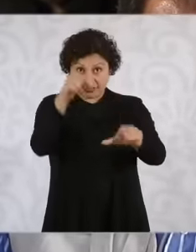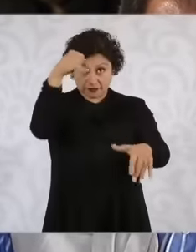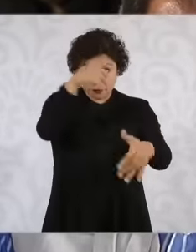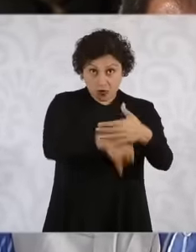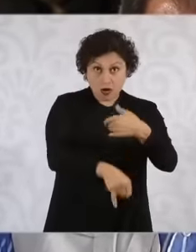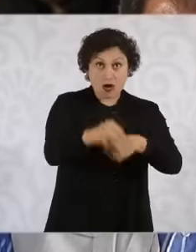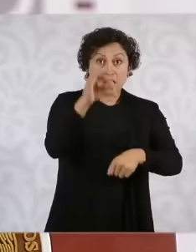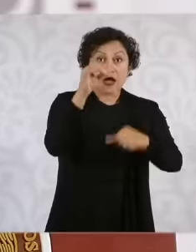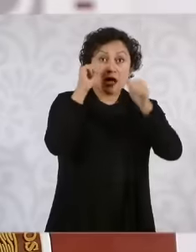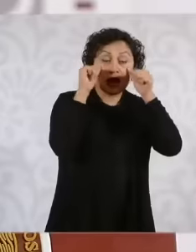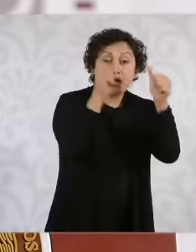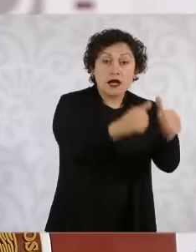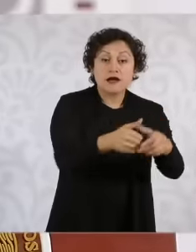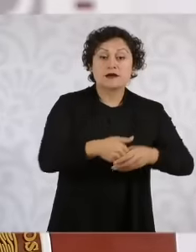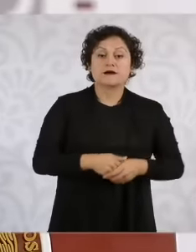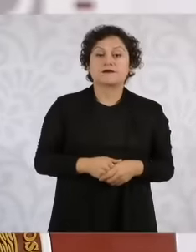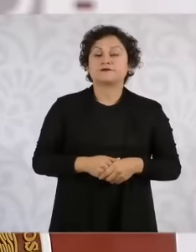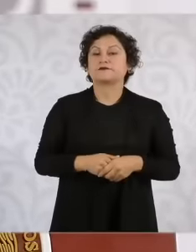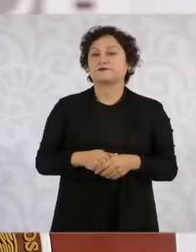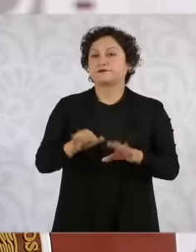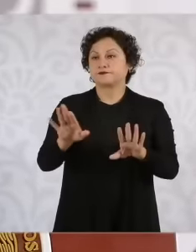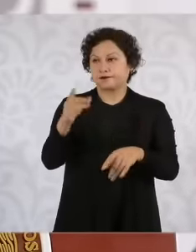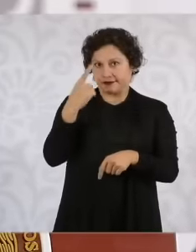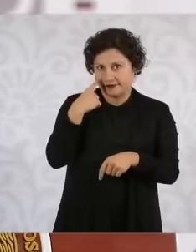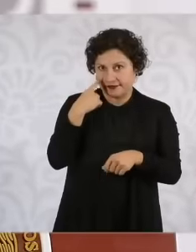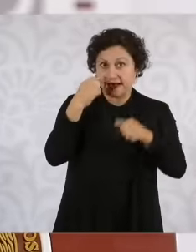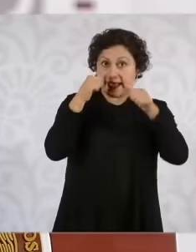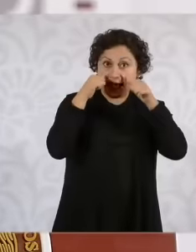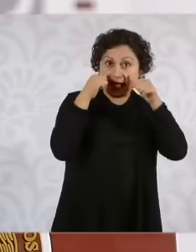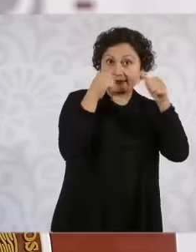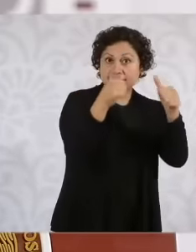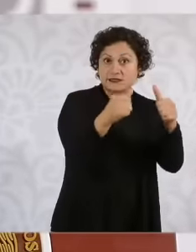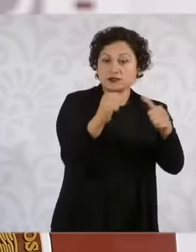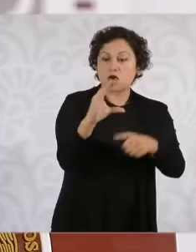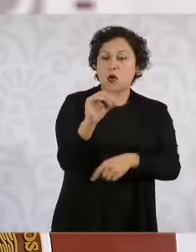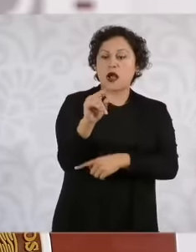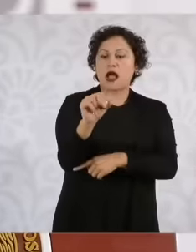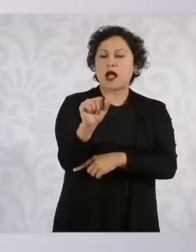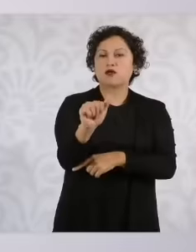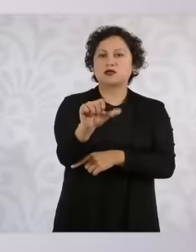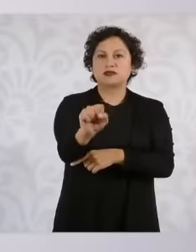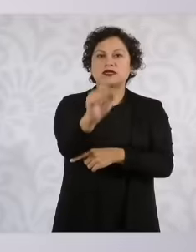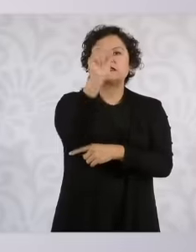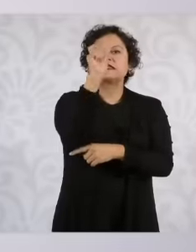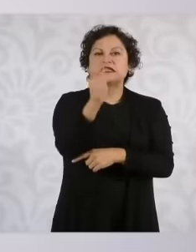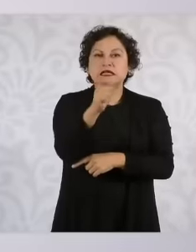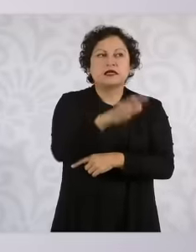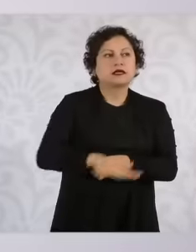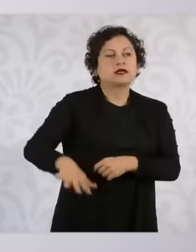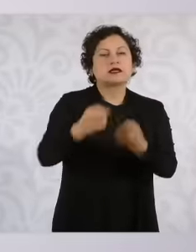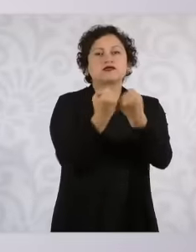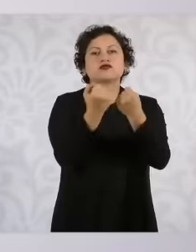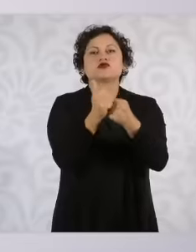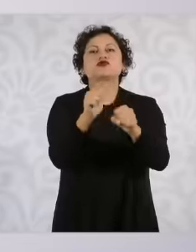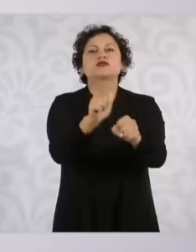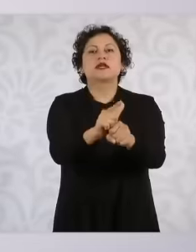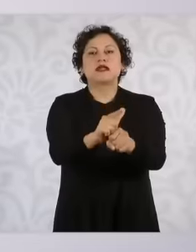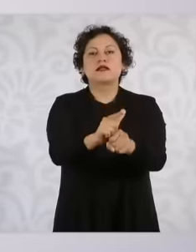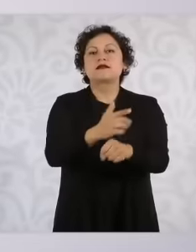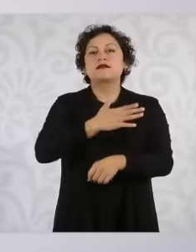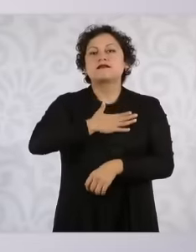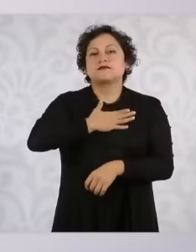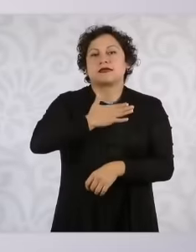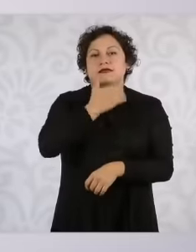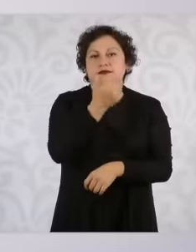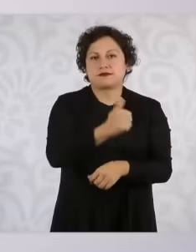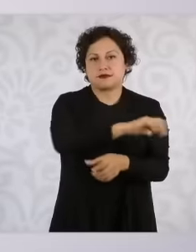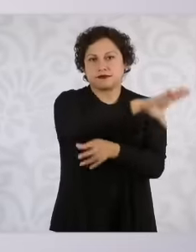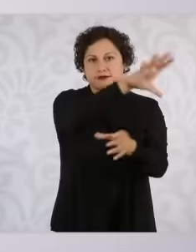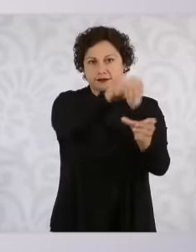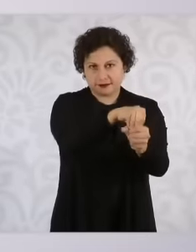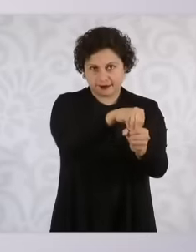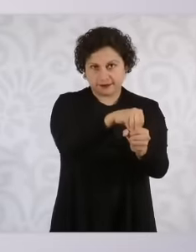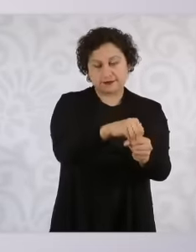So let's say attention to the causes is social attention of integral good and apart The other three